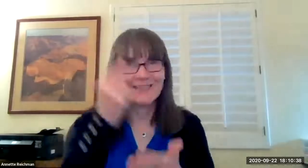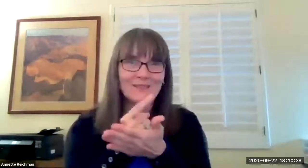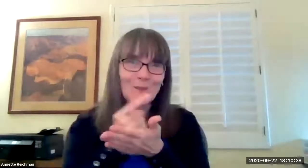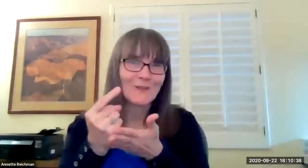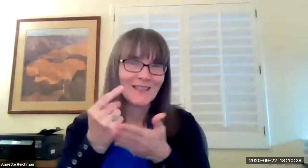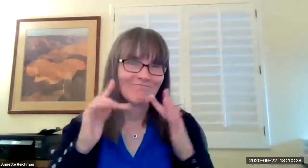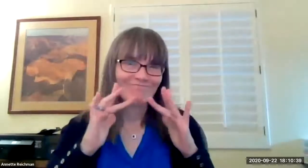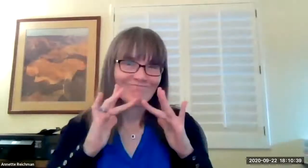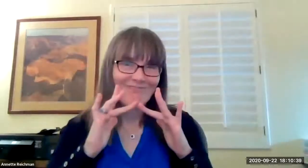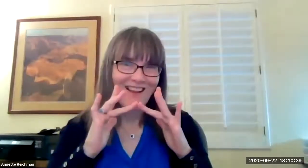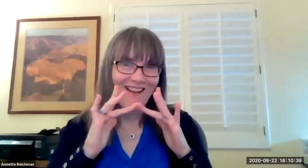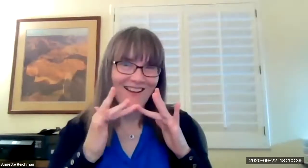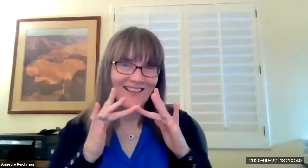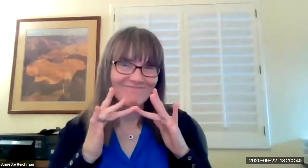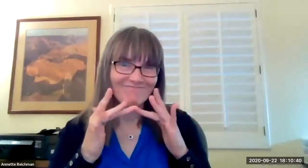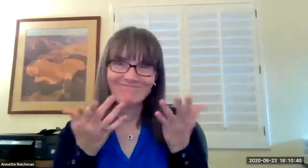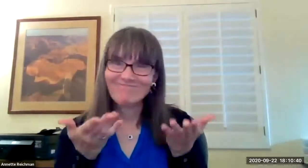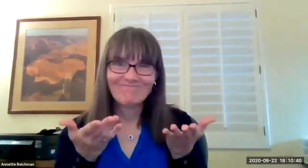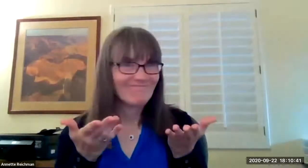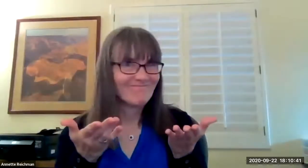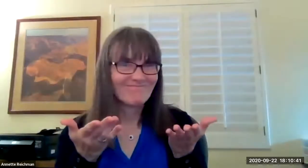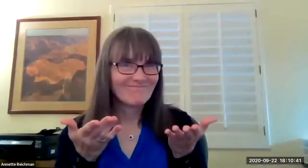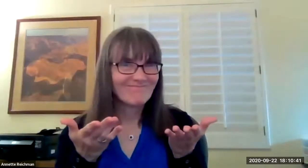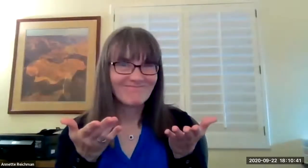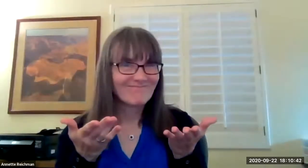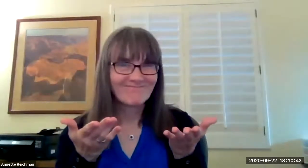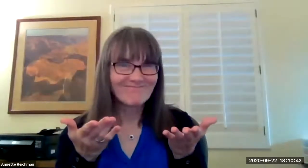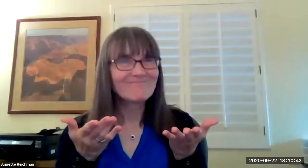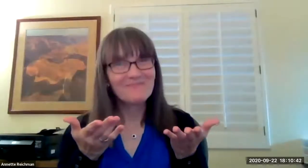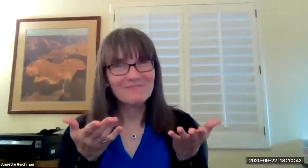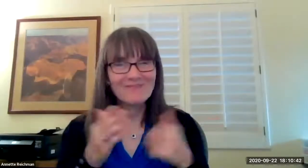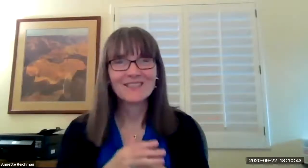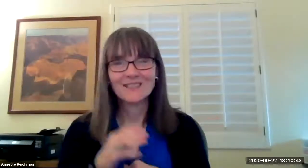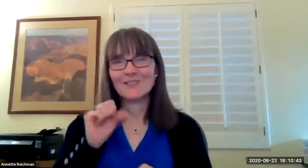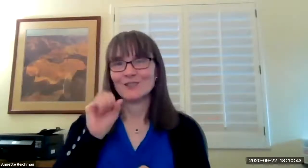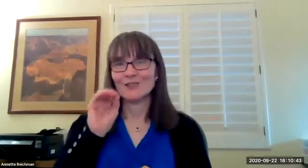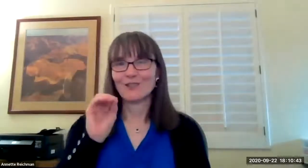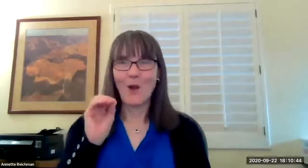and i understand with deaf awareness week we're also doing this virtually